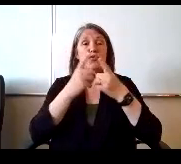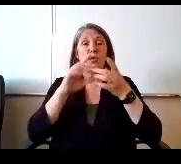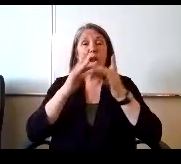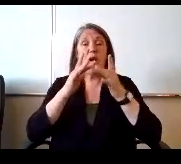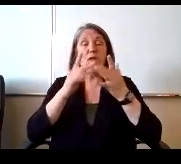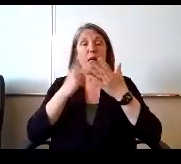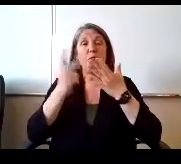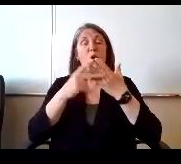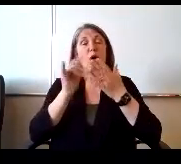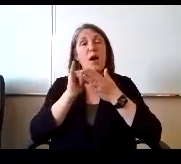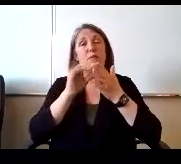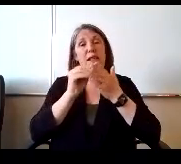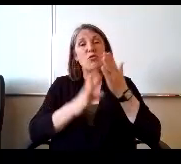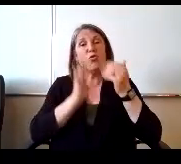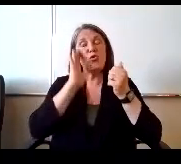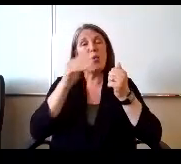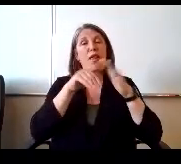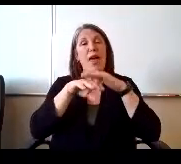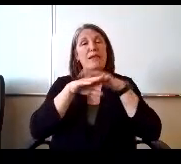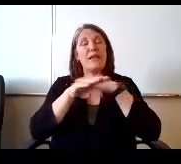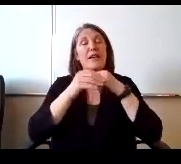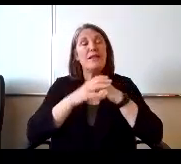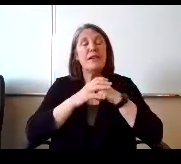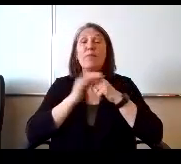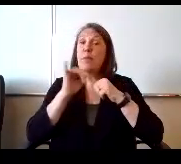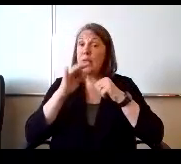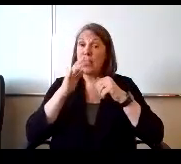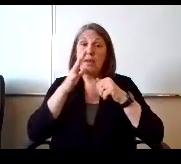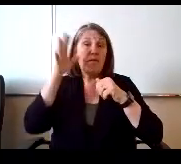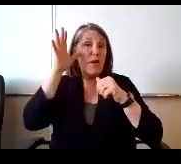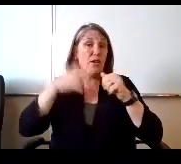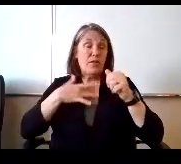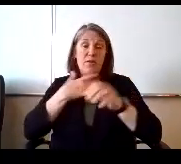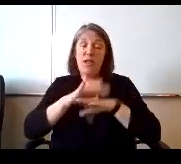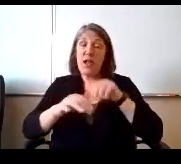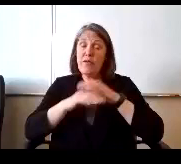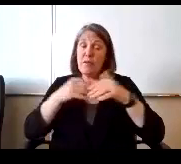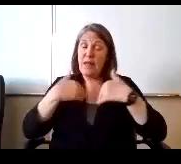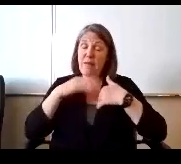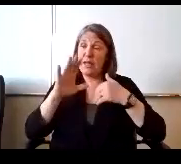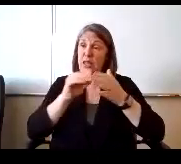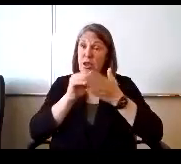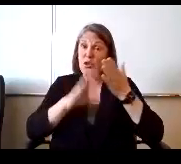line program that students will have access to if parents feel comfortable in having their students remain in person.